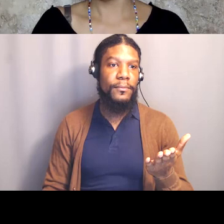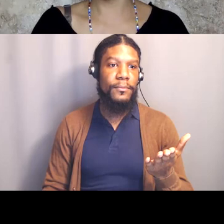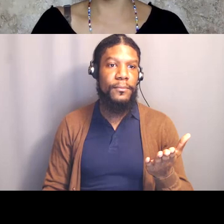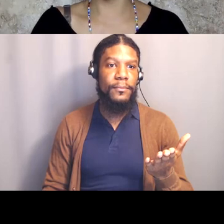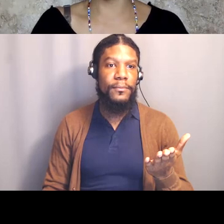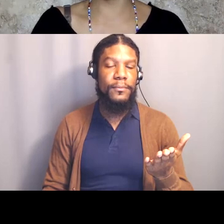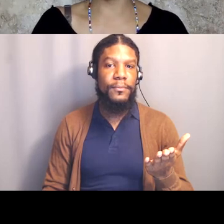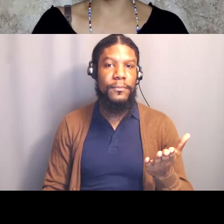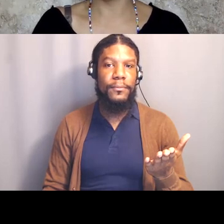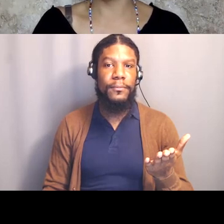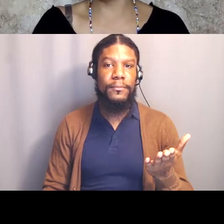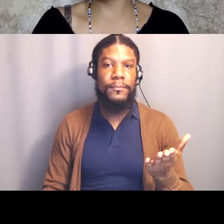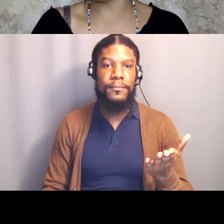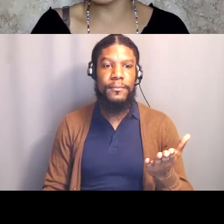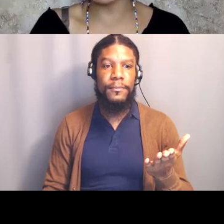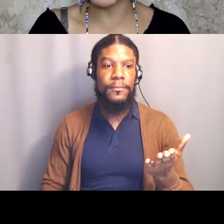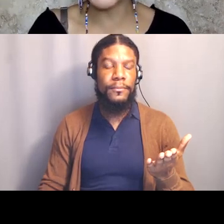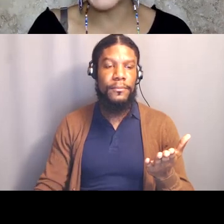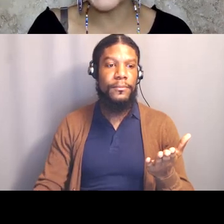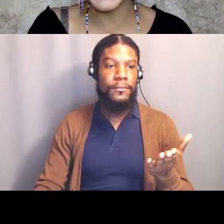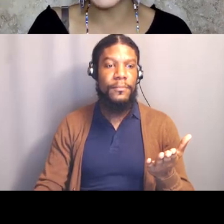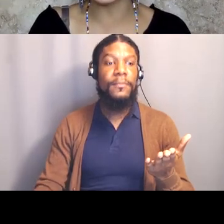And if you're willing to read just come off mute and go ahead.